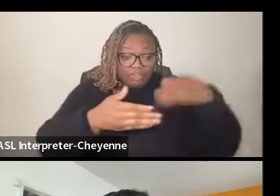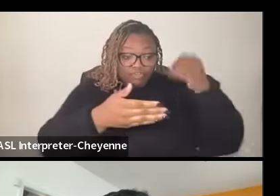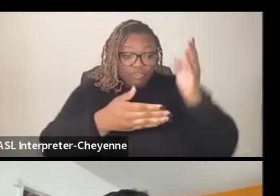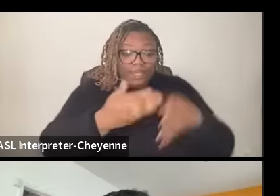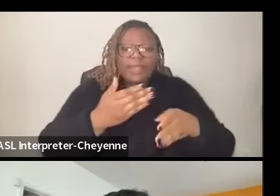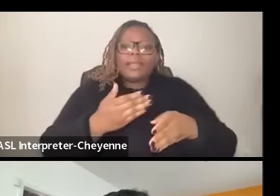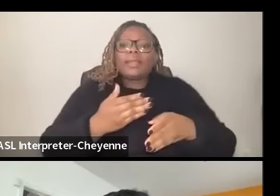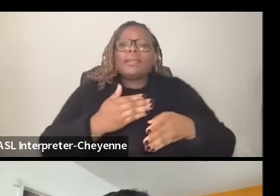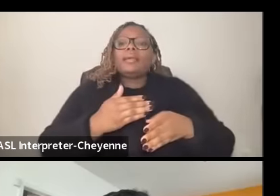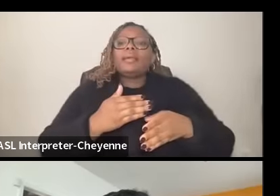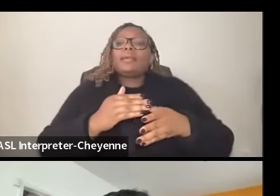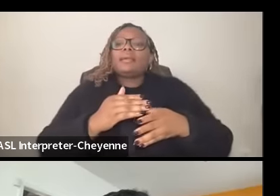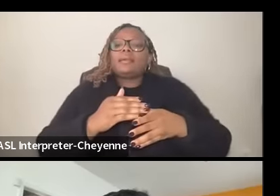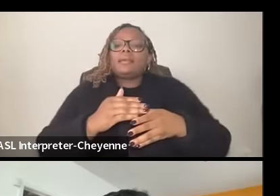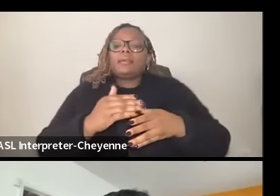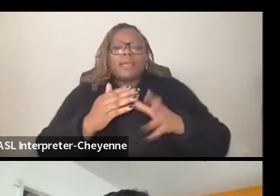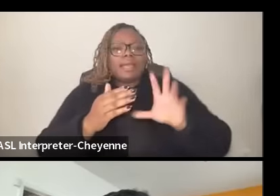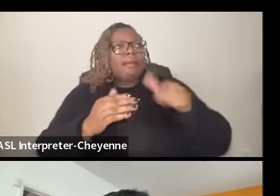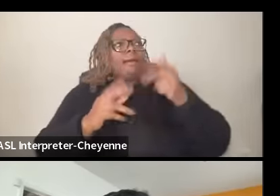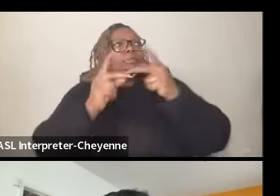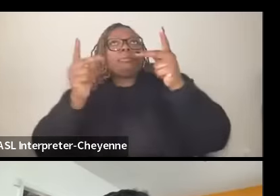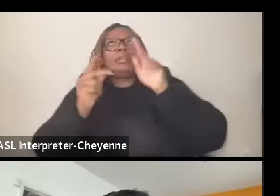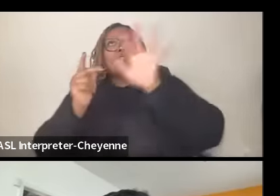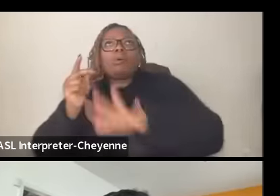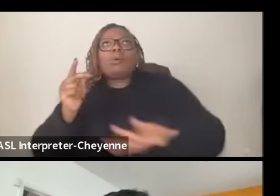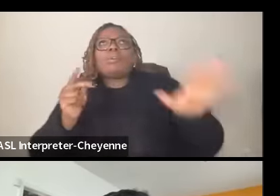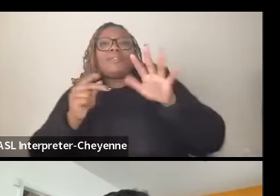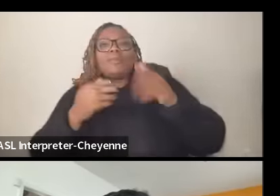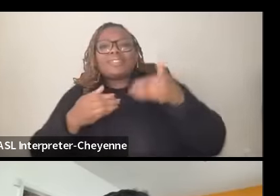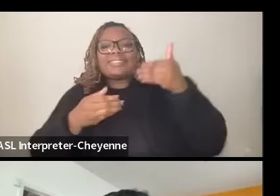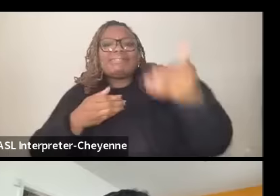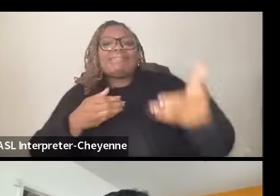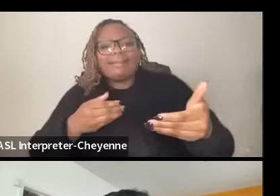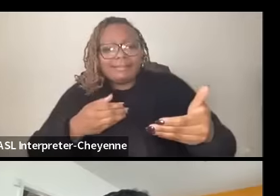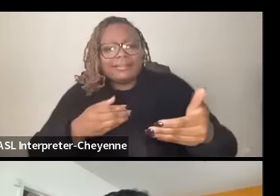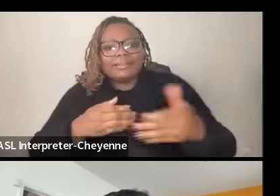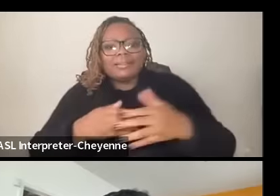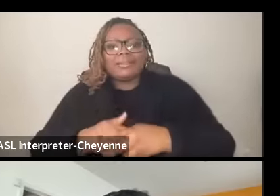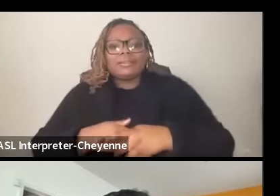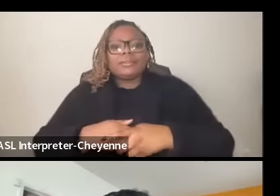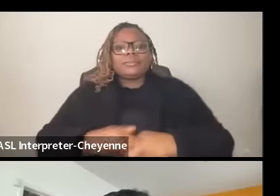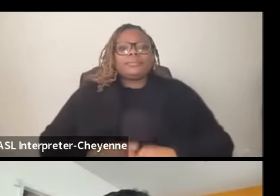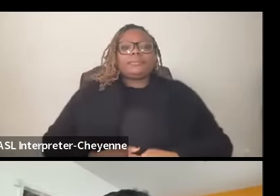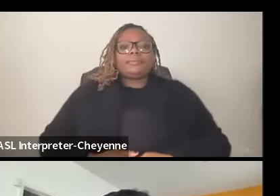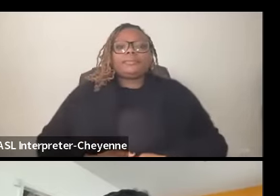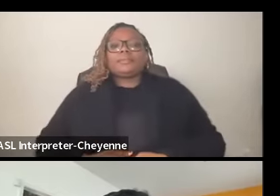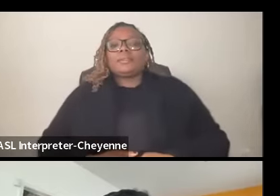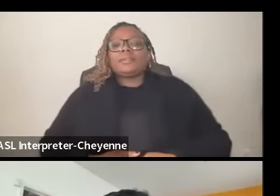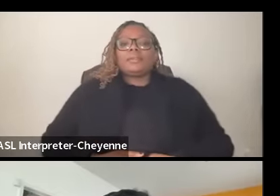colonialism is ended in other places what comes next so you know there was a struggle a slogan